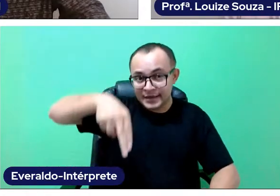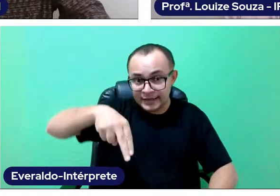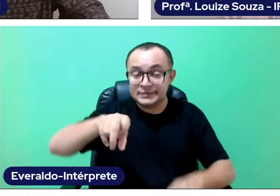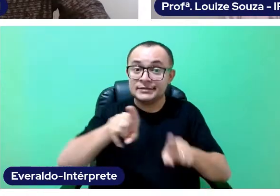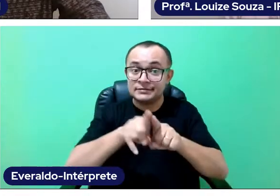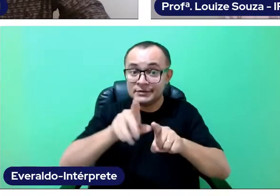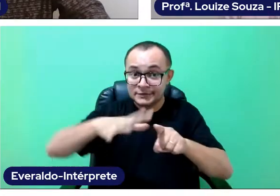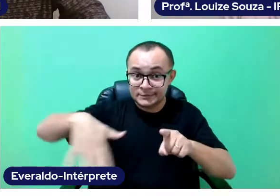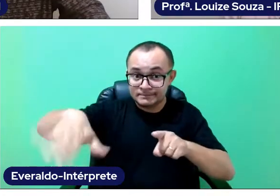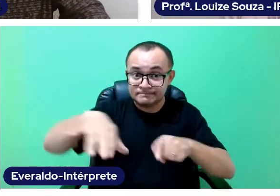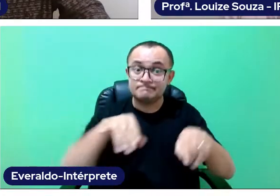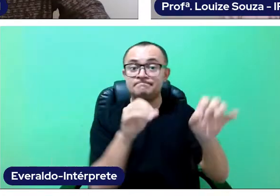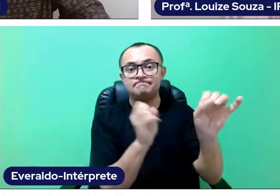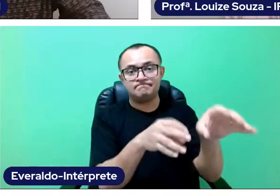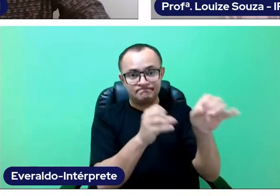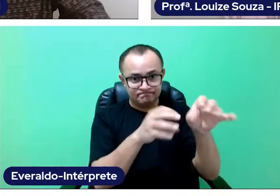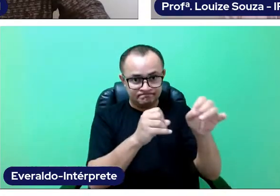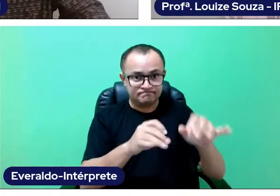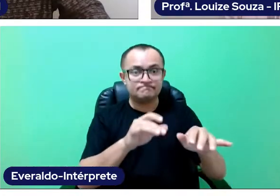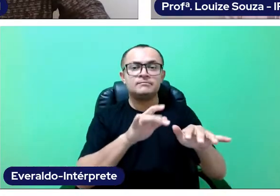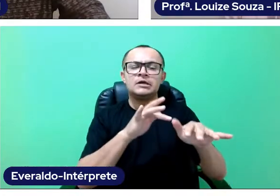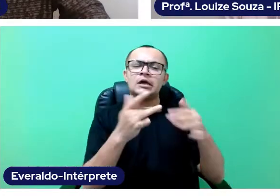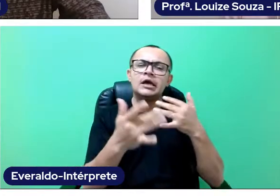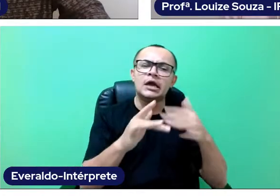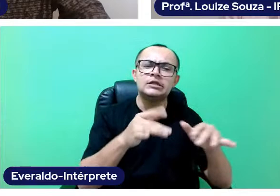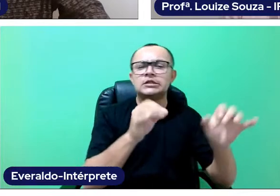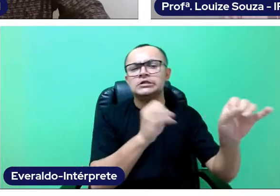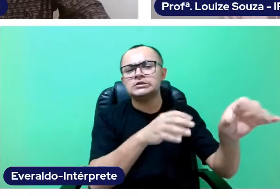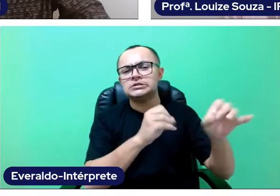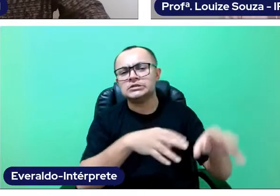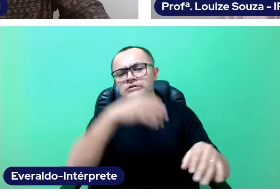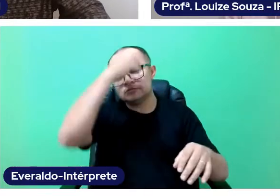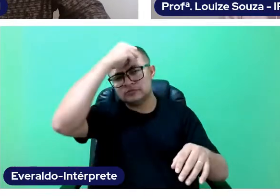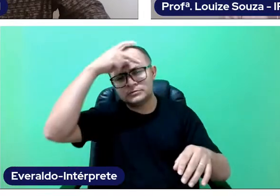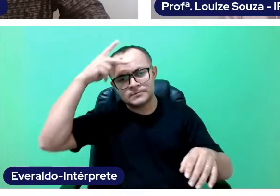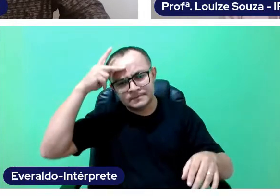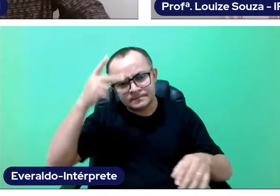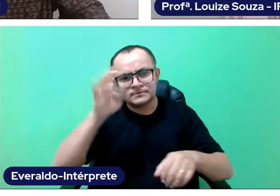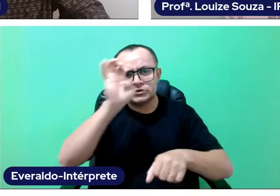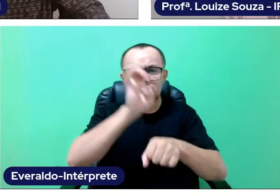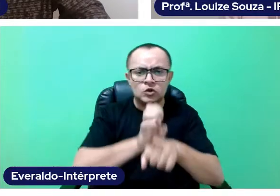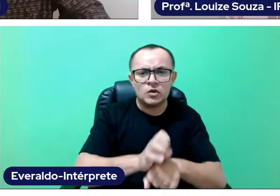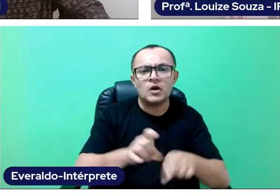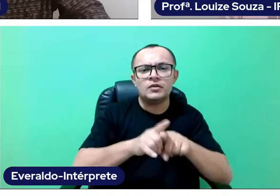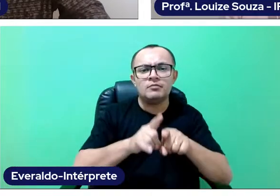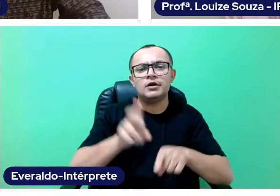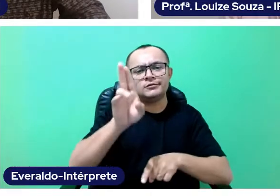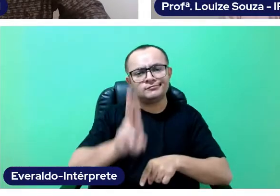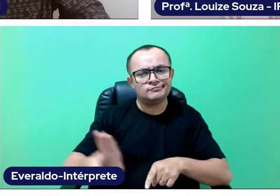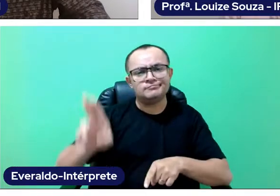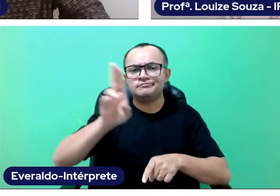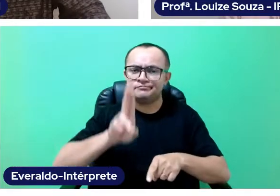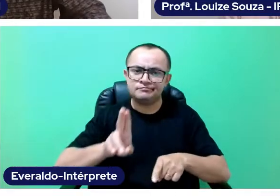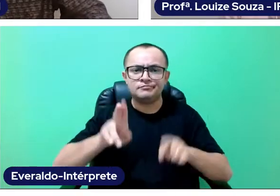like the state and municipal education networks, Universities and the outside public as a whole.